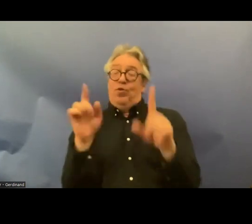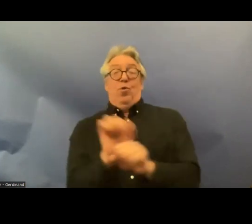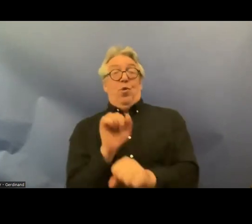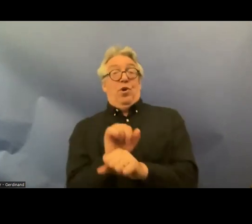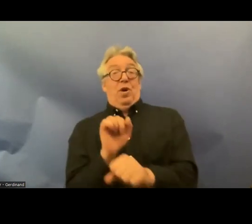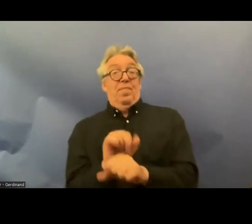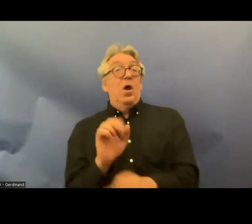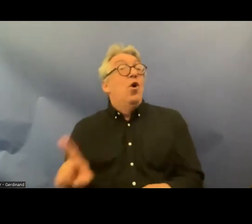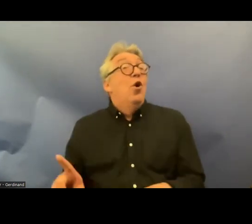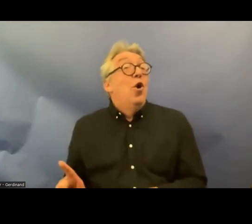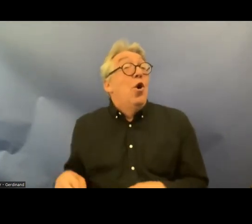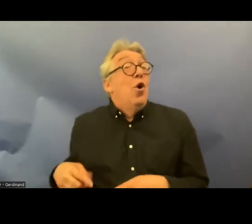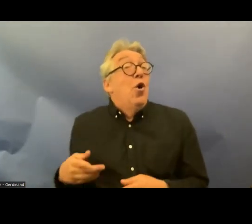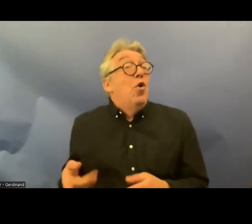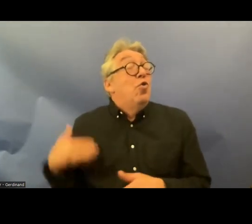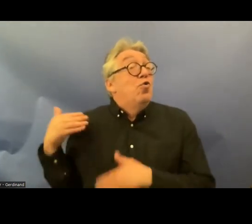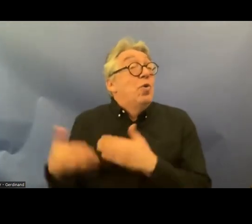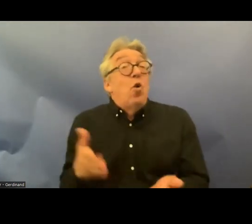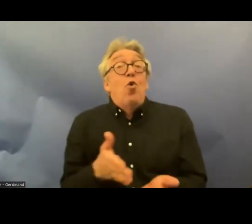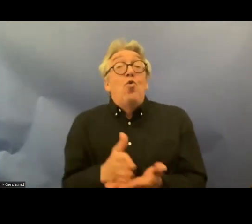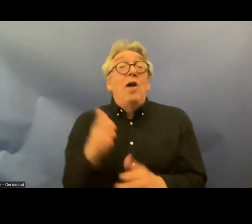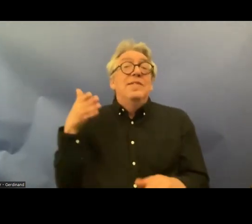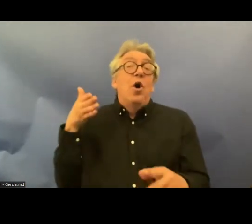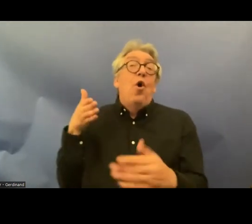against government interference what you usually do is you for example